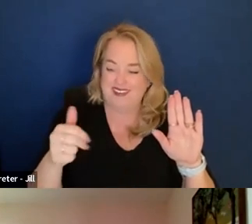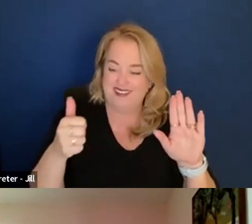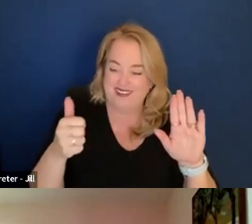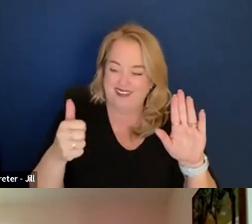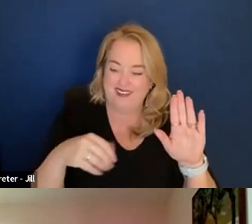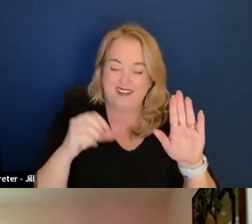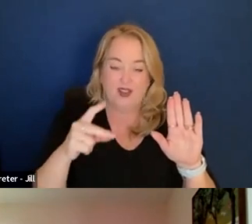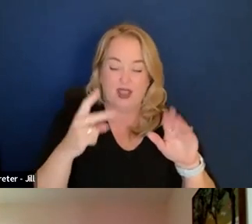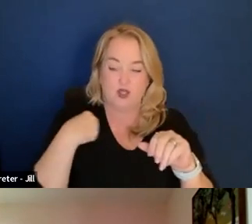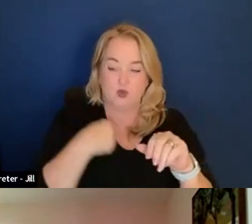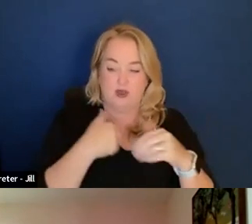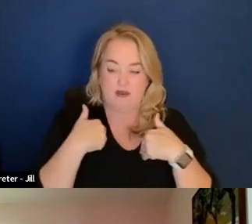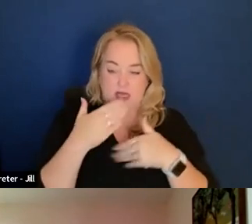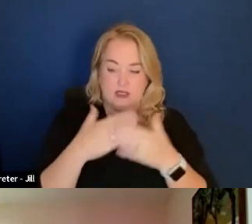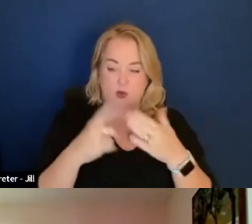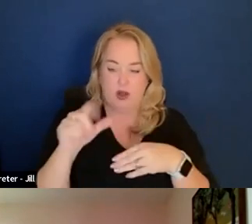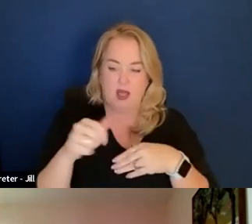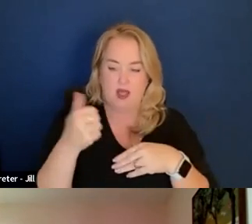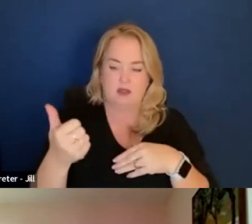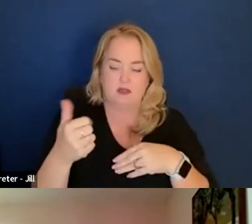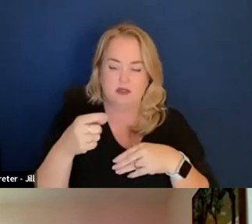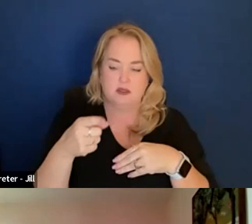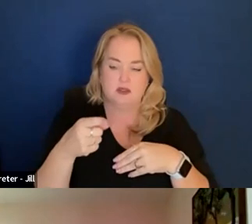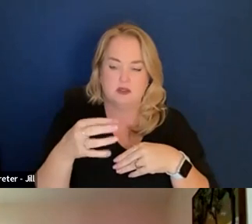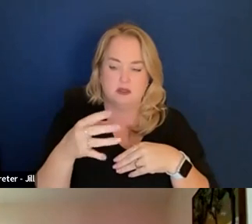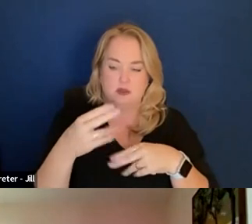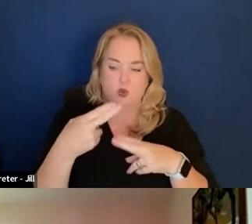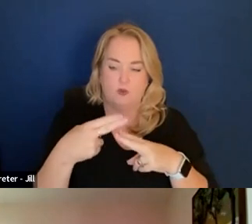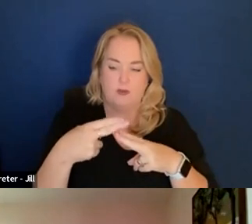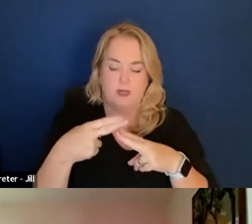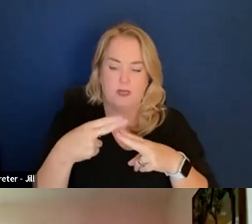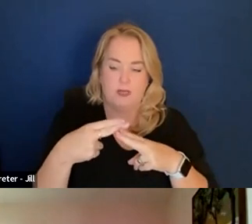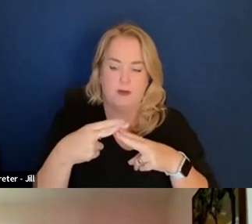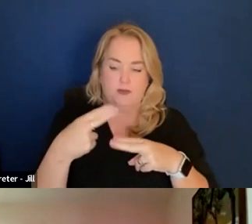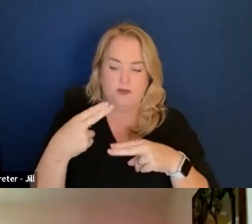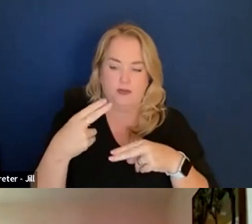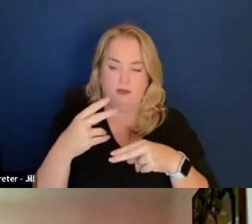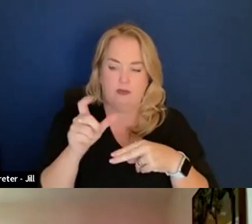It looks like we've had someone else join us with an anonymous name.